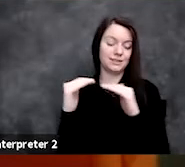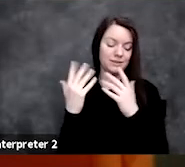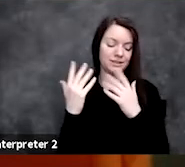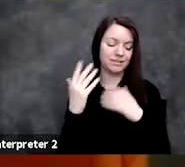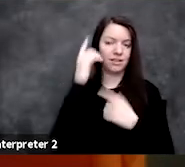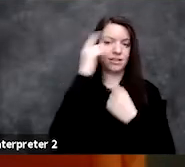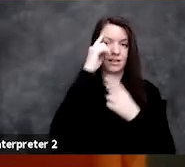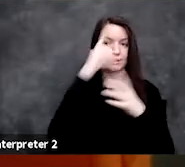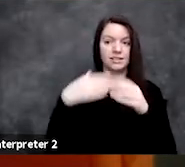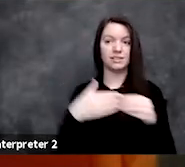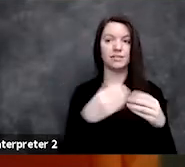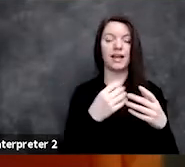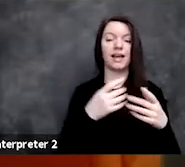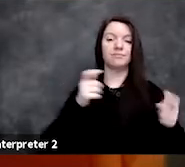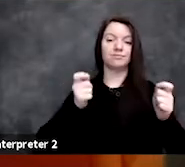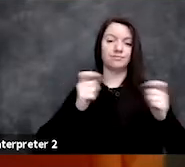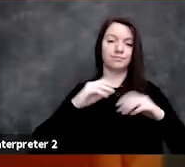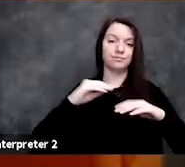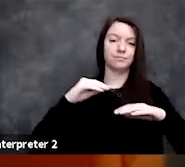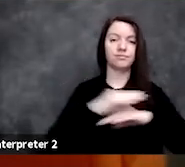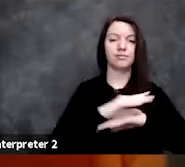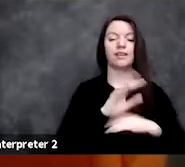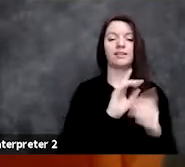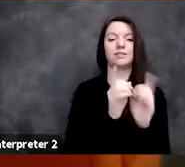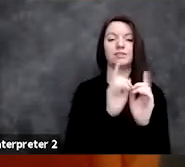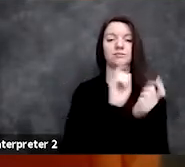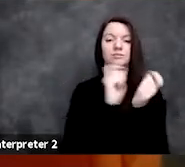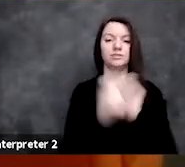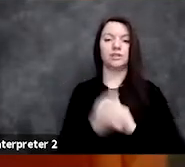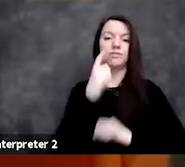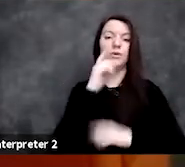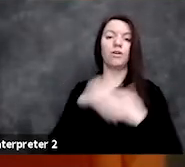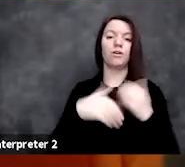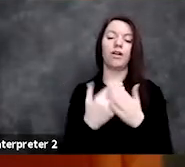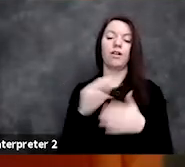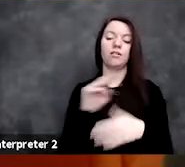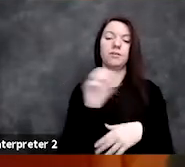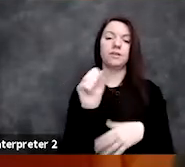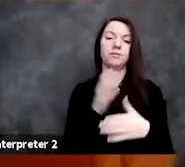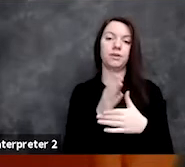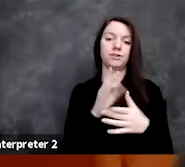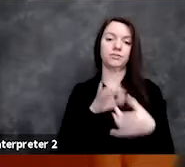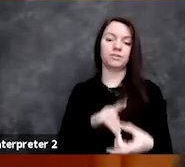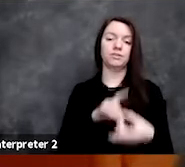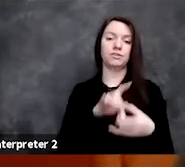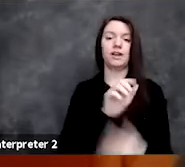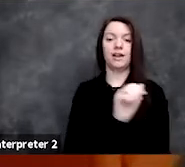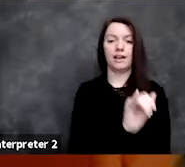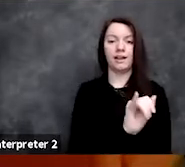and to shaping the digital transformation for Microsoft partners with AI, ML, data analytics,